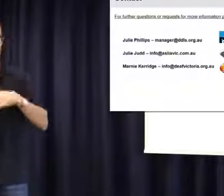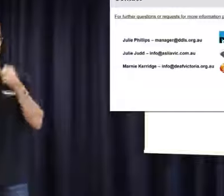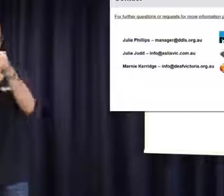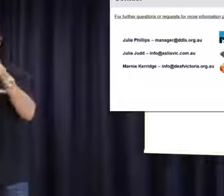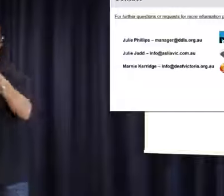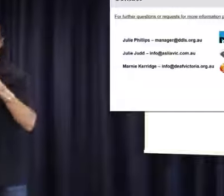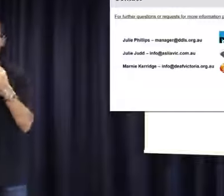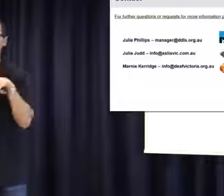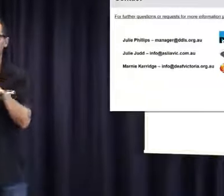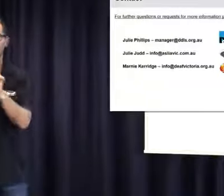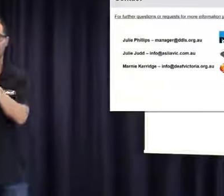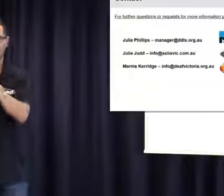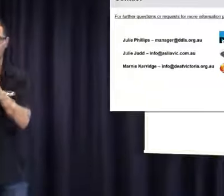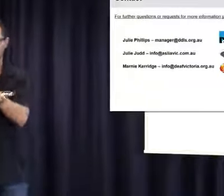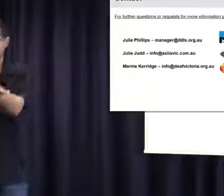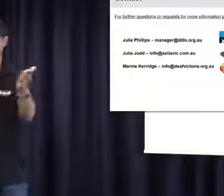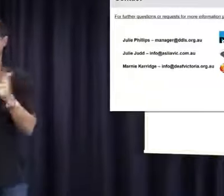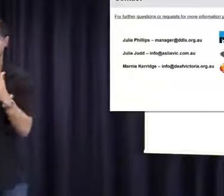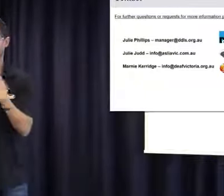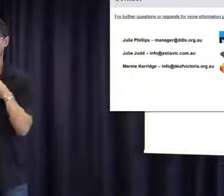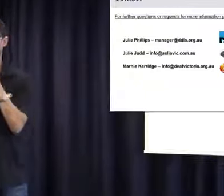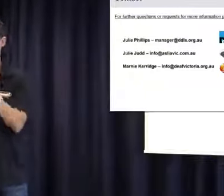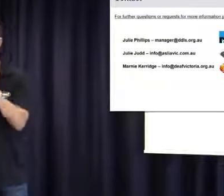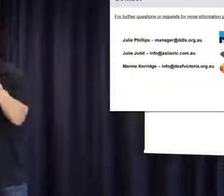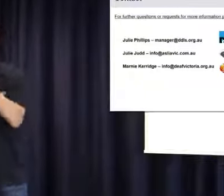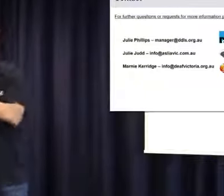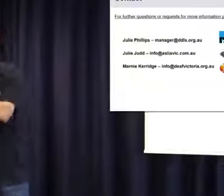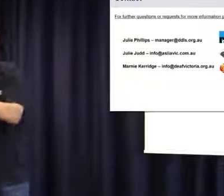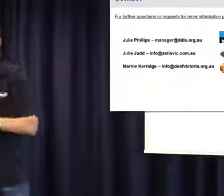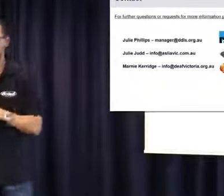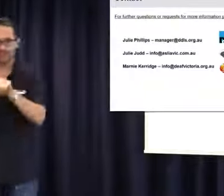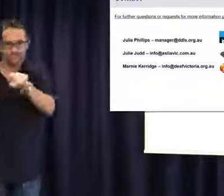we have not provided that service. So we are committing to advocate in partnerships with